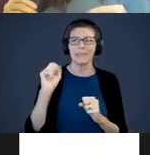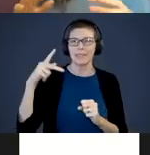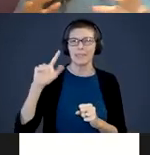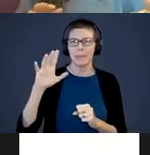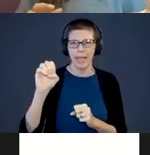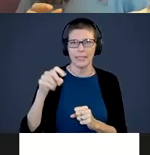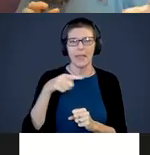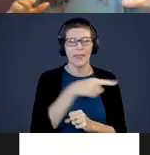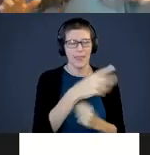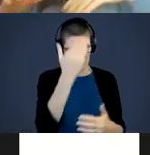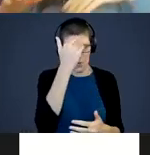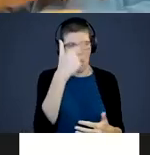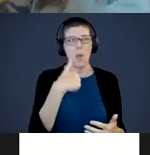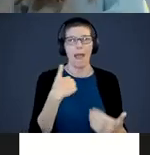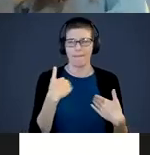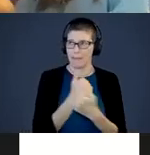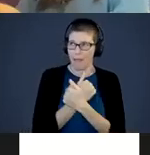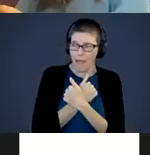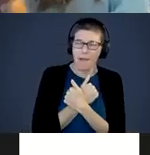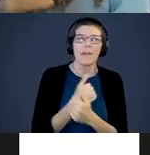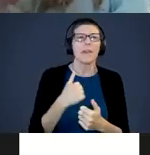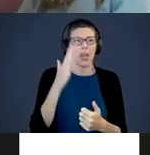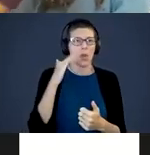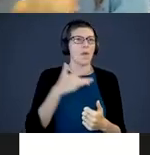they know they are protected. The next thing is we provide